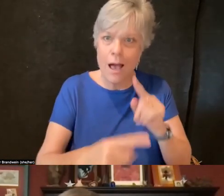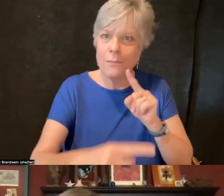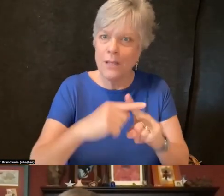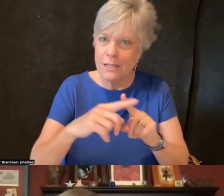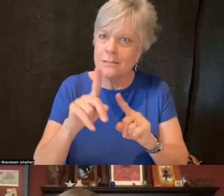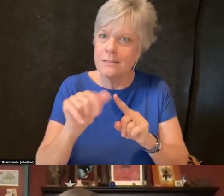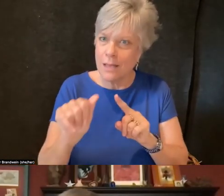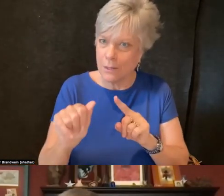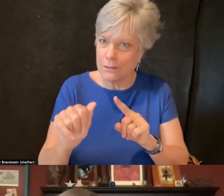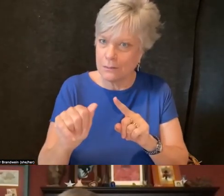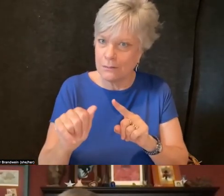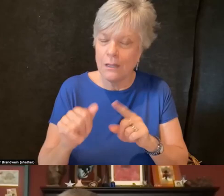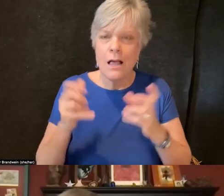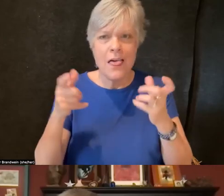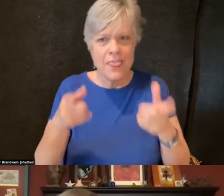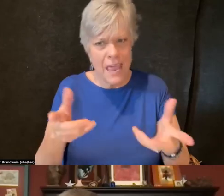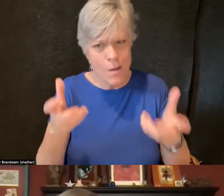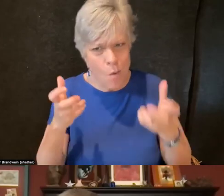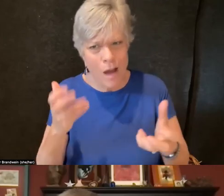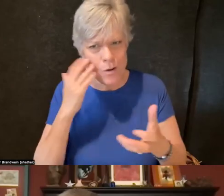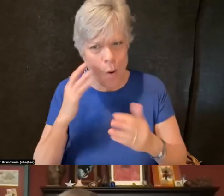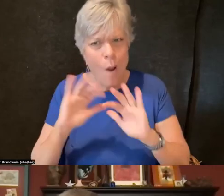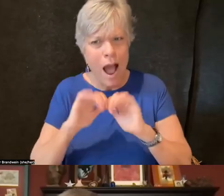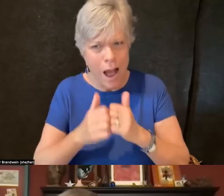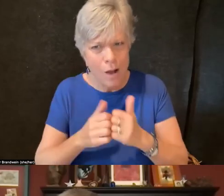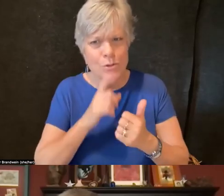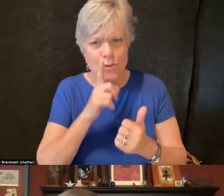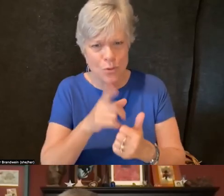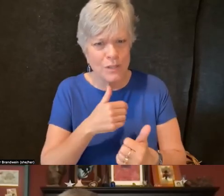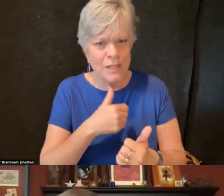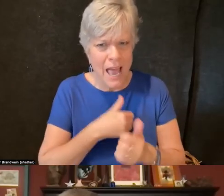They wanted to know how to really have the language